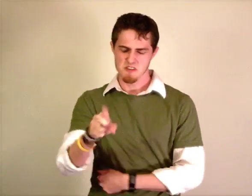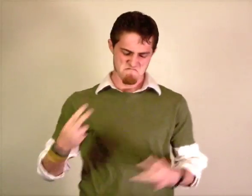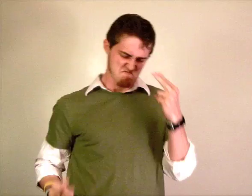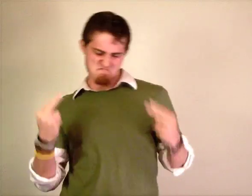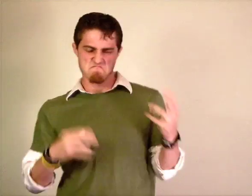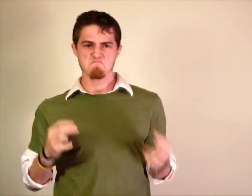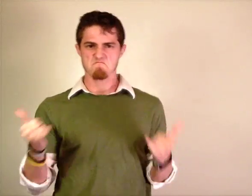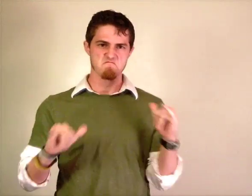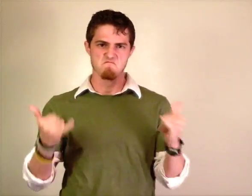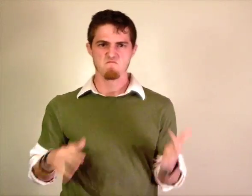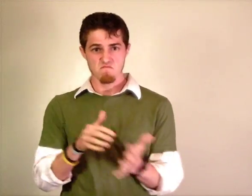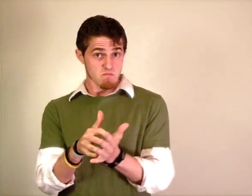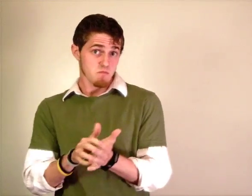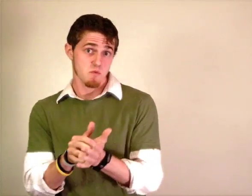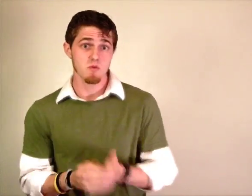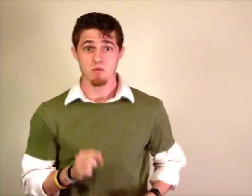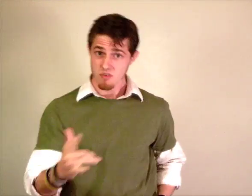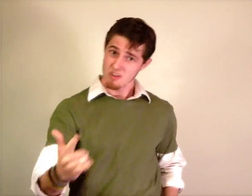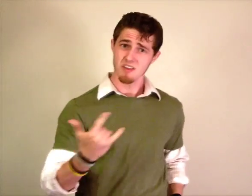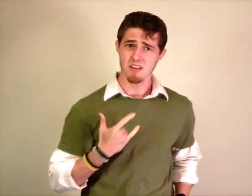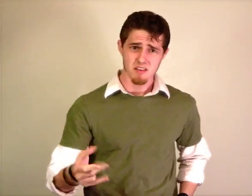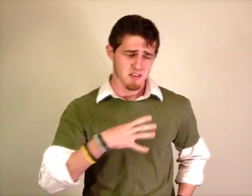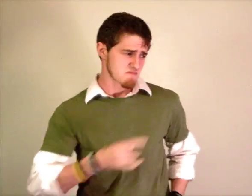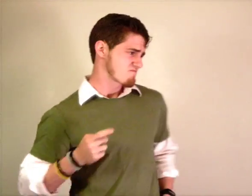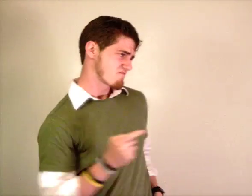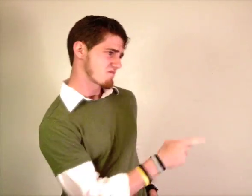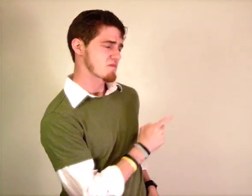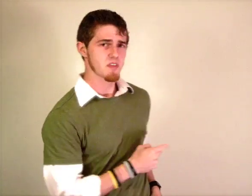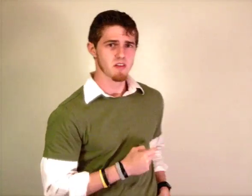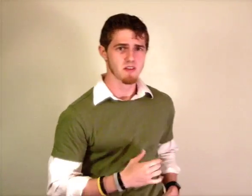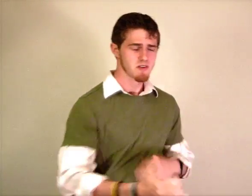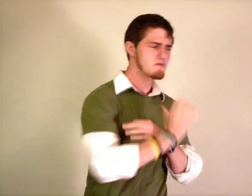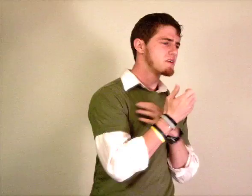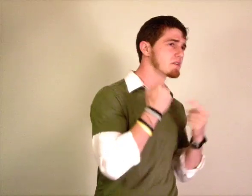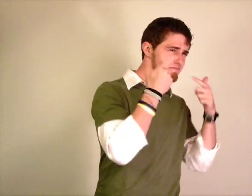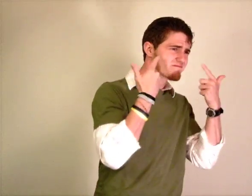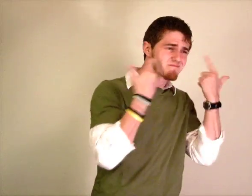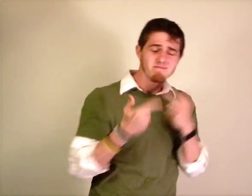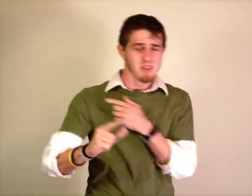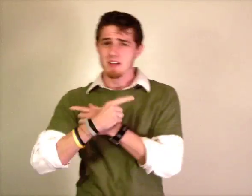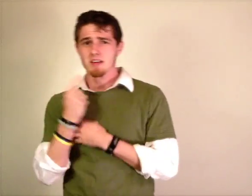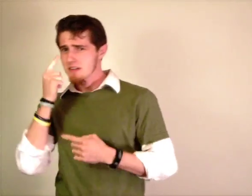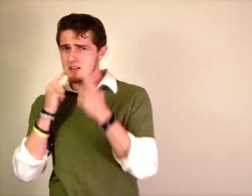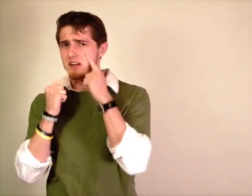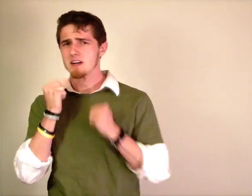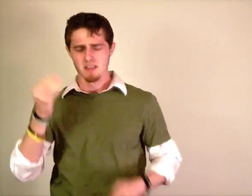You're vain, your games, you're insecure YOU VAIN, PLAY, WEAK You love me, you like her YOU LOVE-ME, LIKE-HER You make me laugh, you make me cry YOU FORCE-ME LAUGH, FORCE-ME CRY